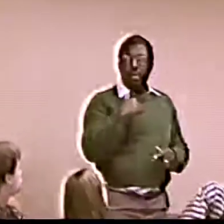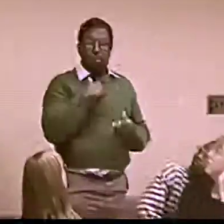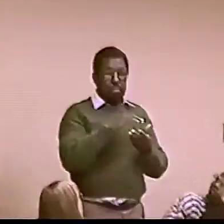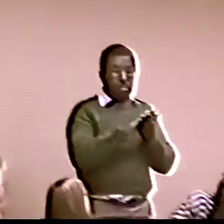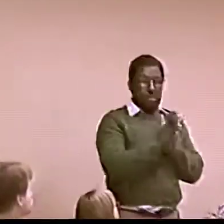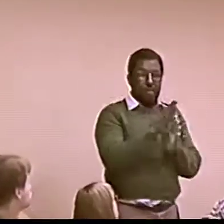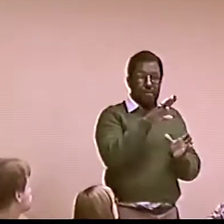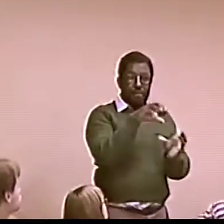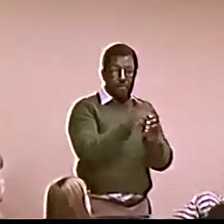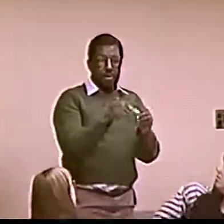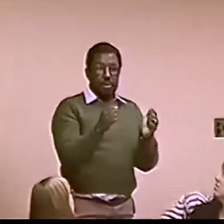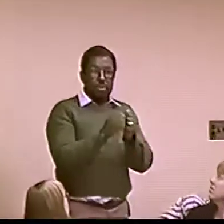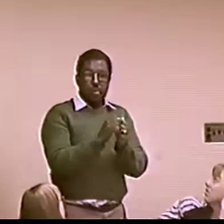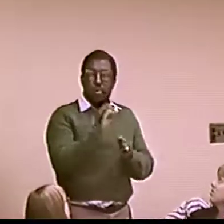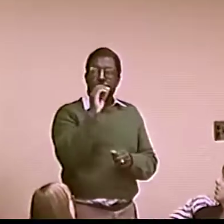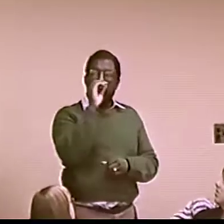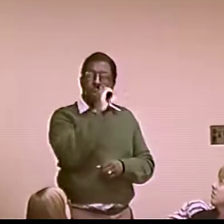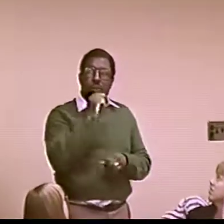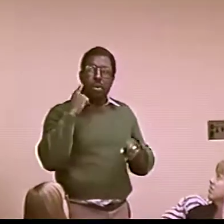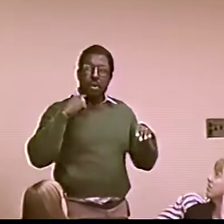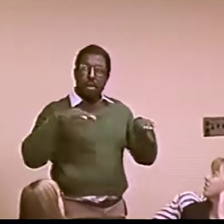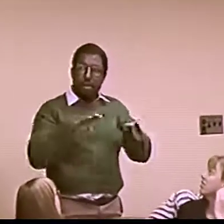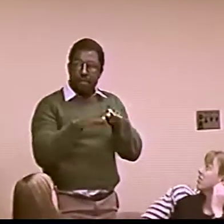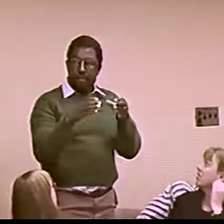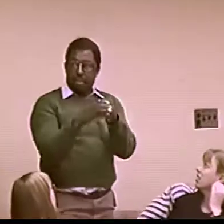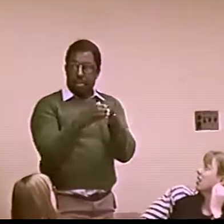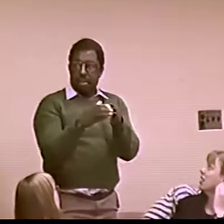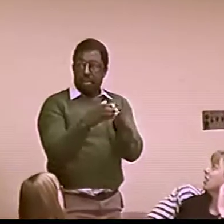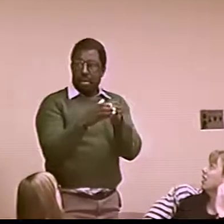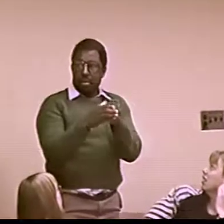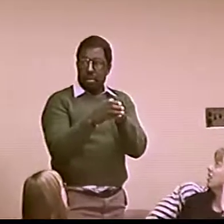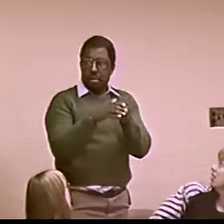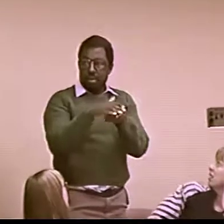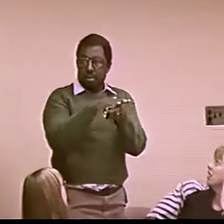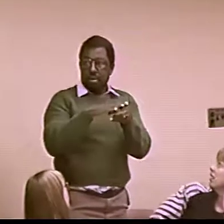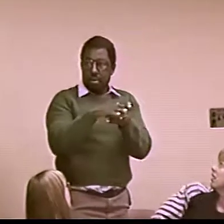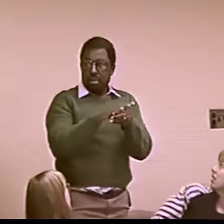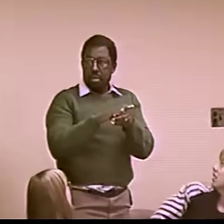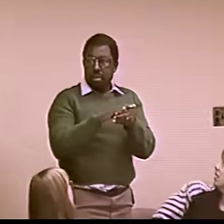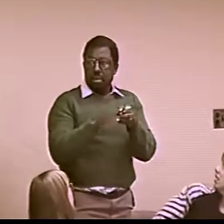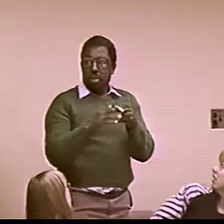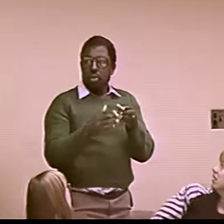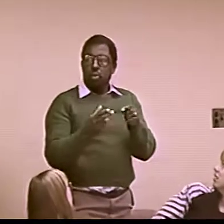I WOULD ALSO TELL PEOPLE THAT I SEE A DIFFERENCE